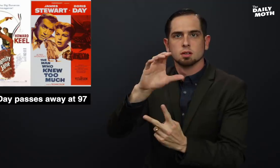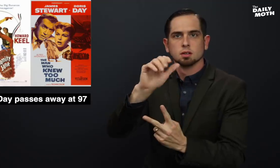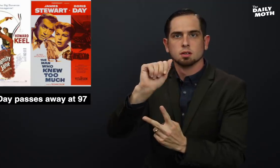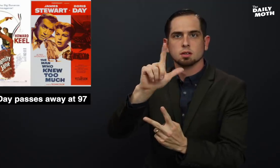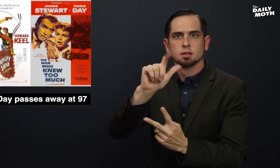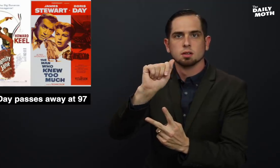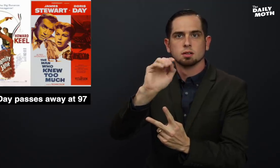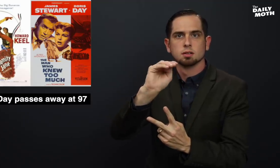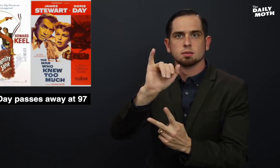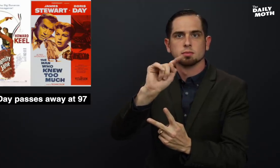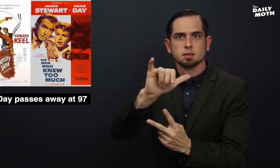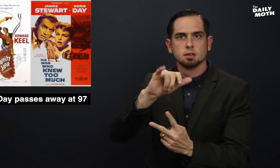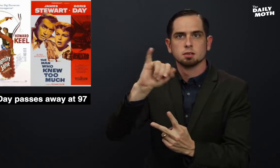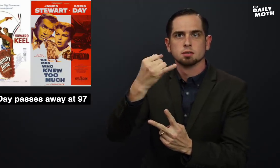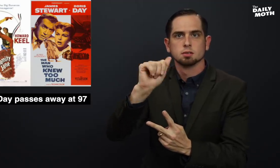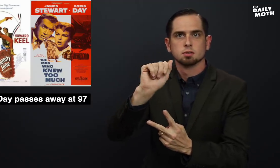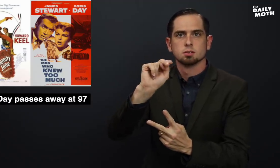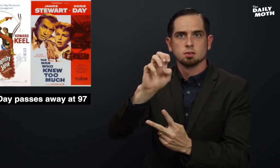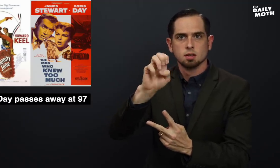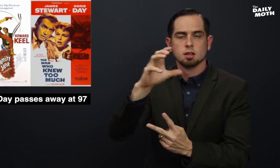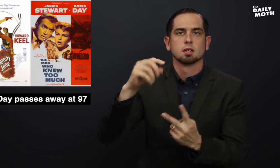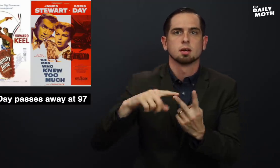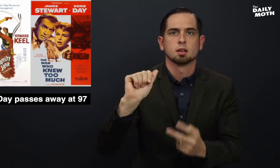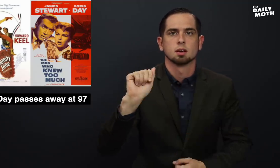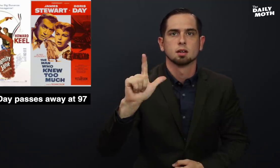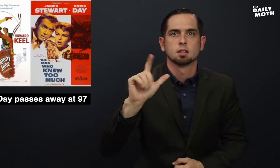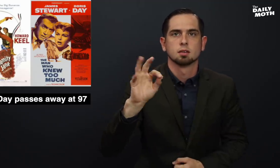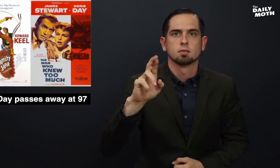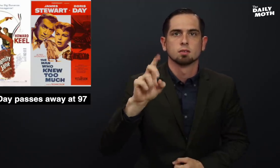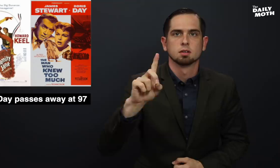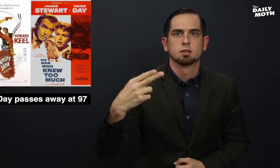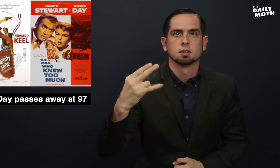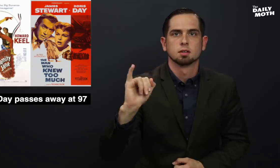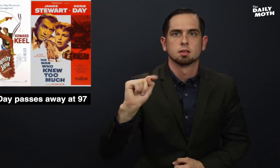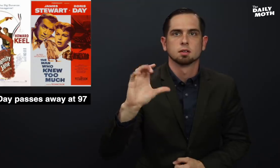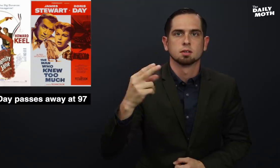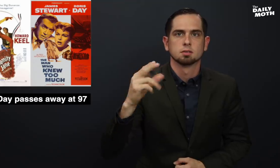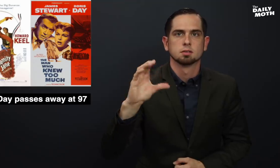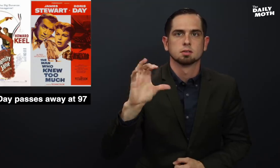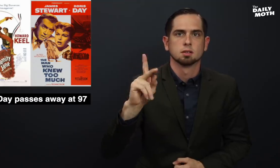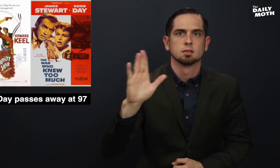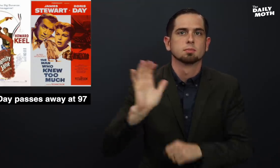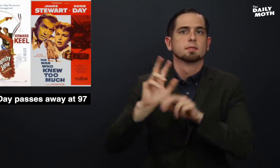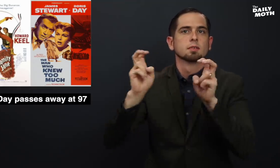"Calamity Jane" and Alfred Hitchcock's